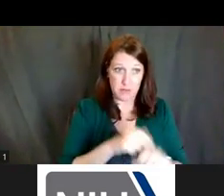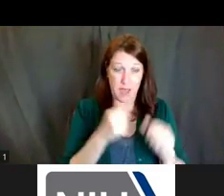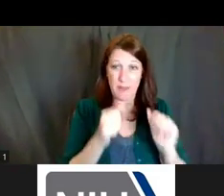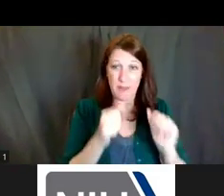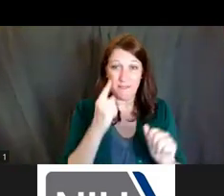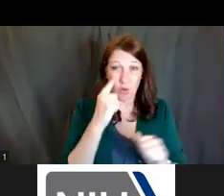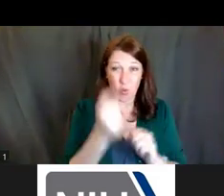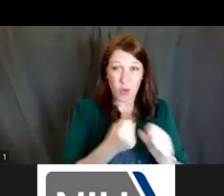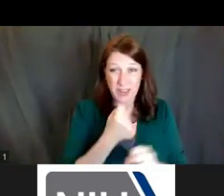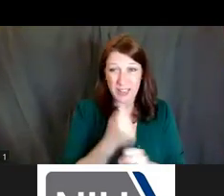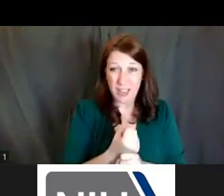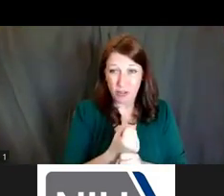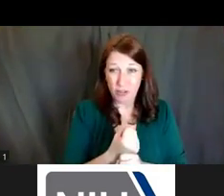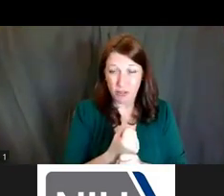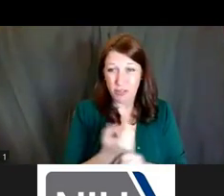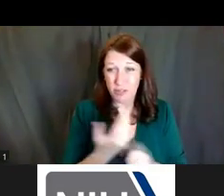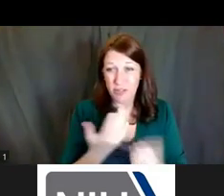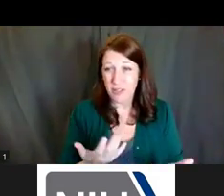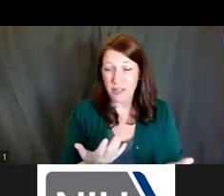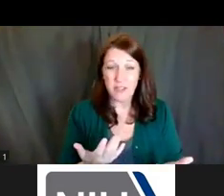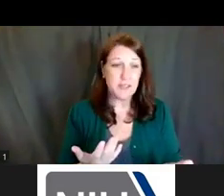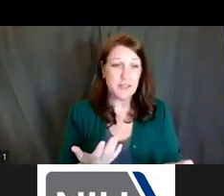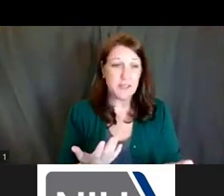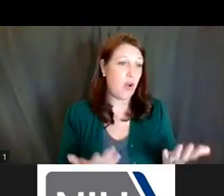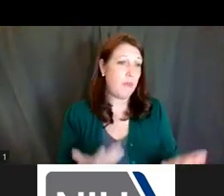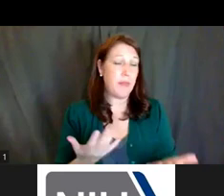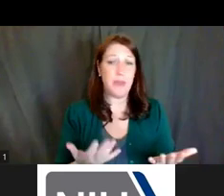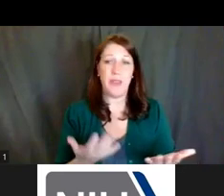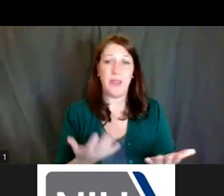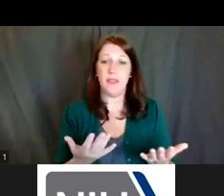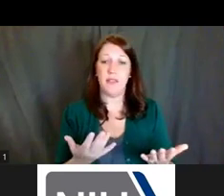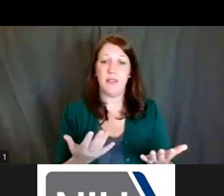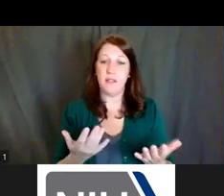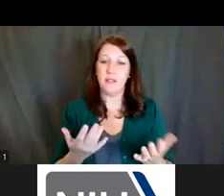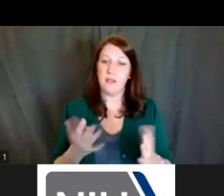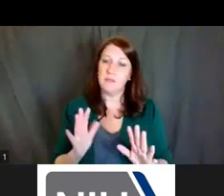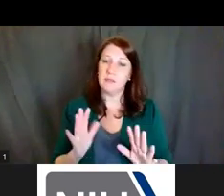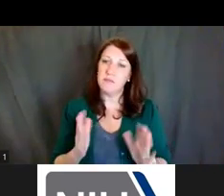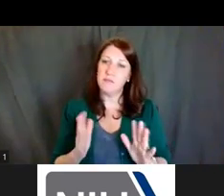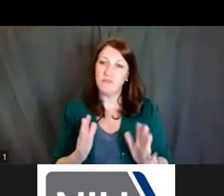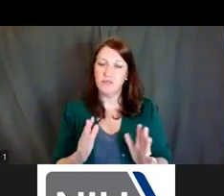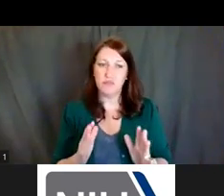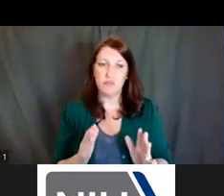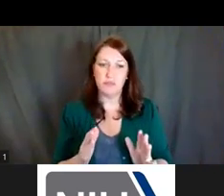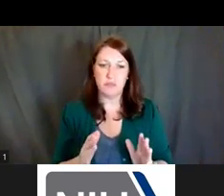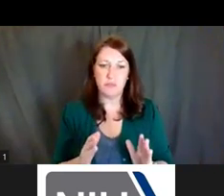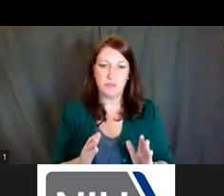So still the science has to fit in there. And then, of course, it takes a certain amount of time